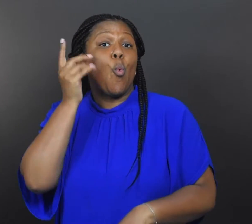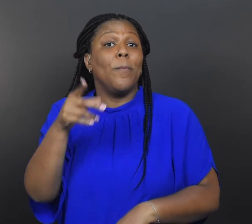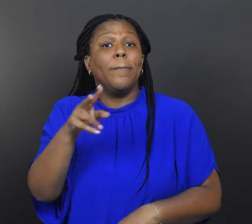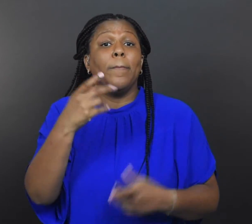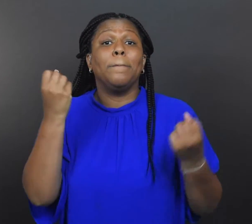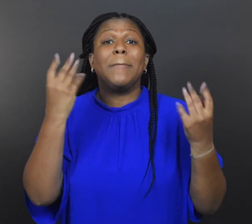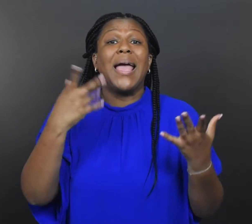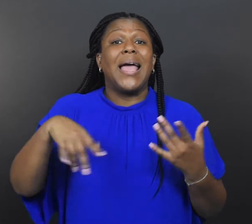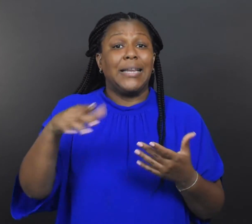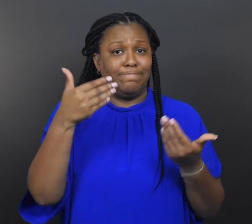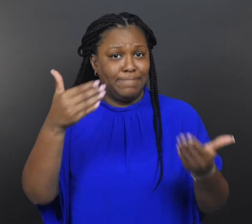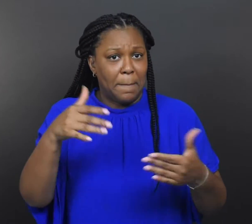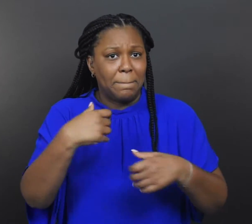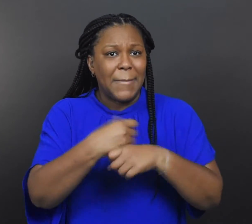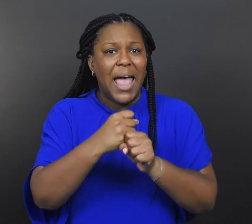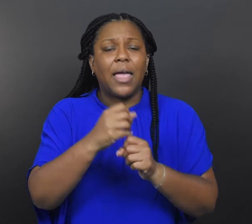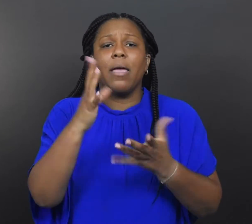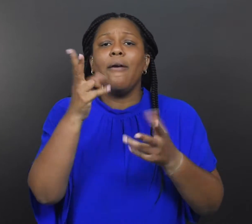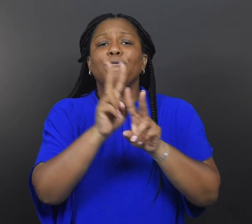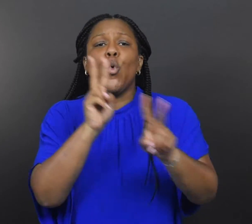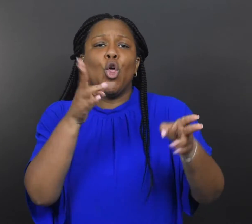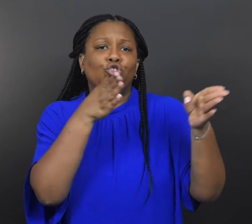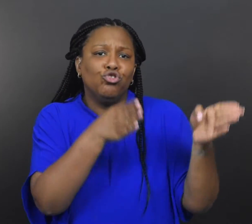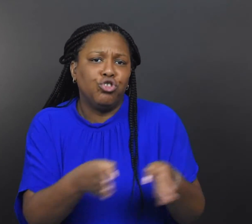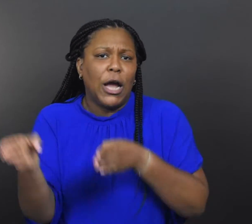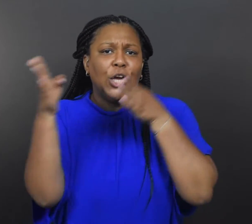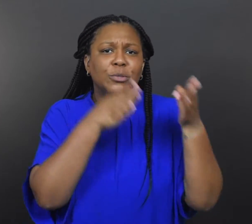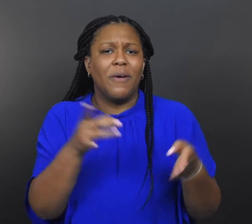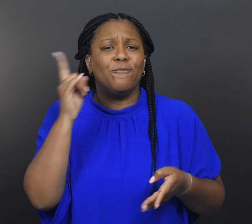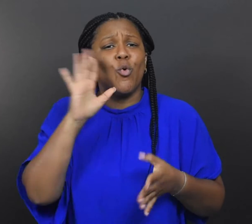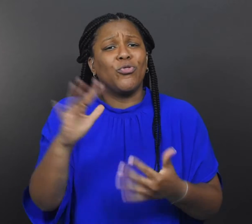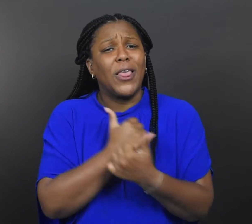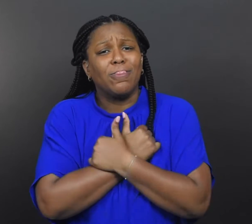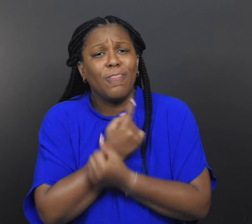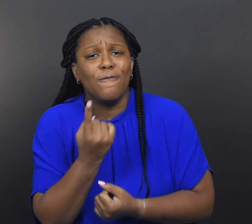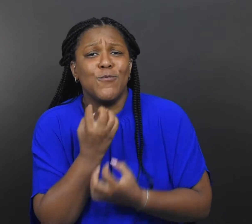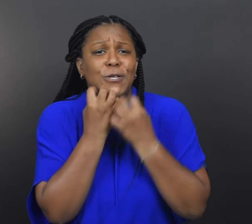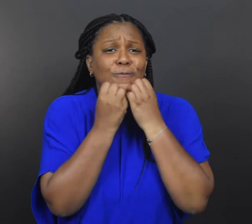many were making funeral arrangements for loved ones who died from COVID-19.